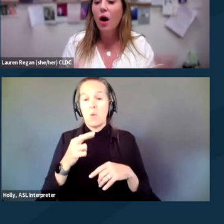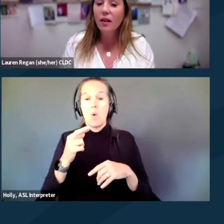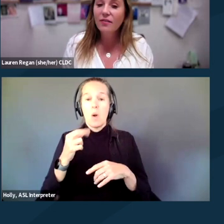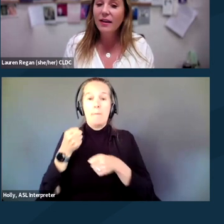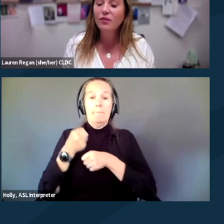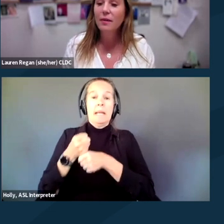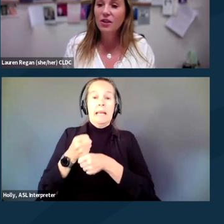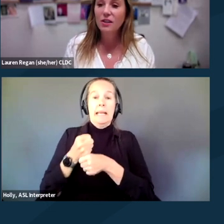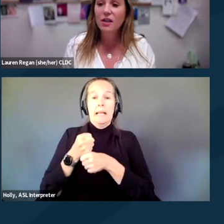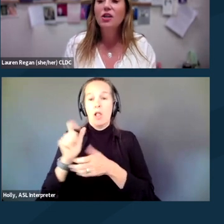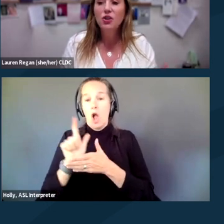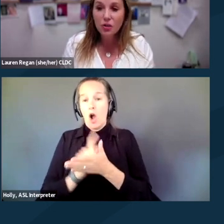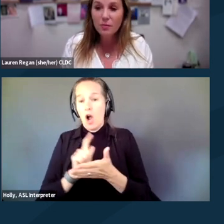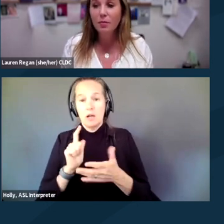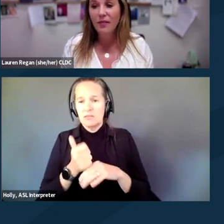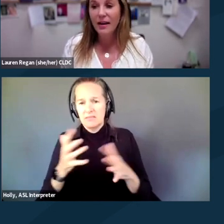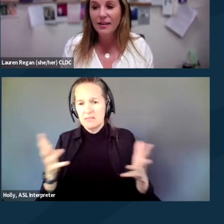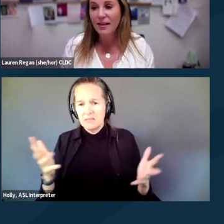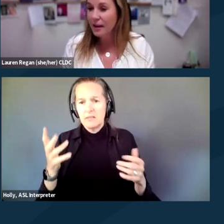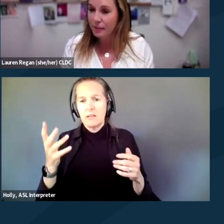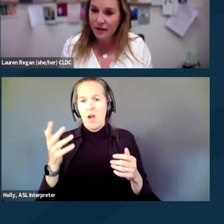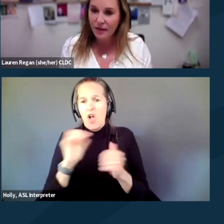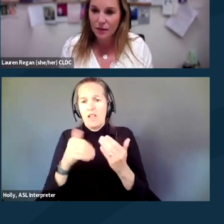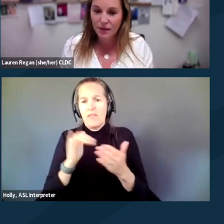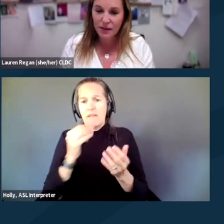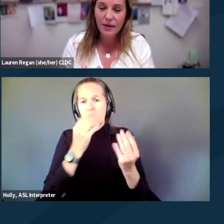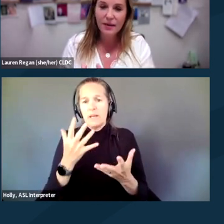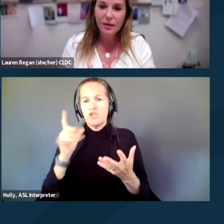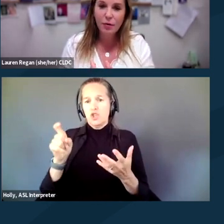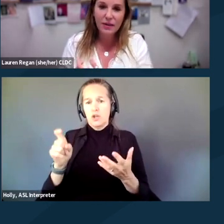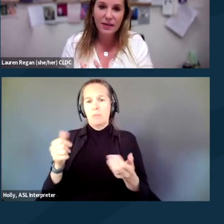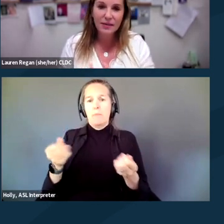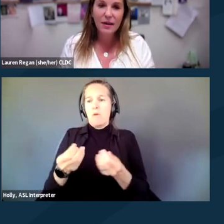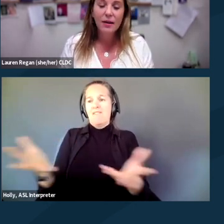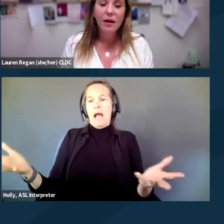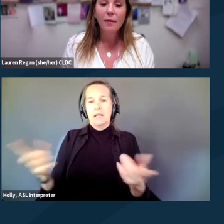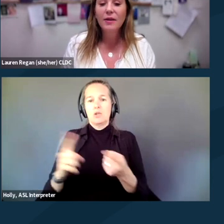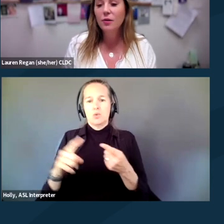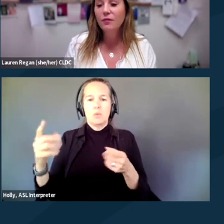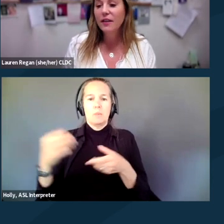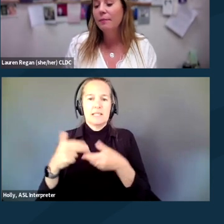All of that information should be provided to anybody that is participating in a protest. And don't forget,